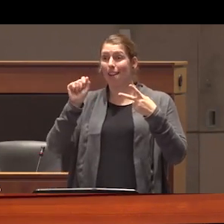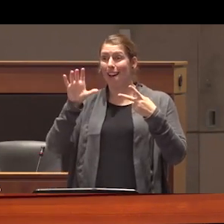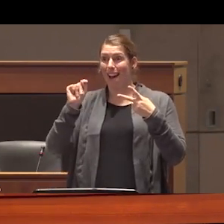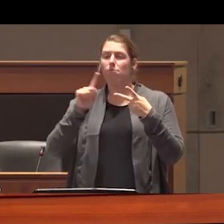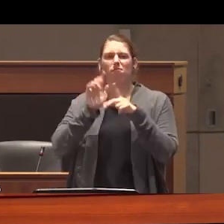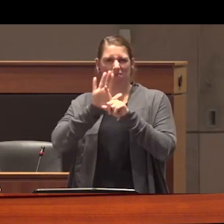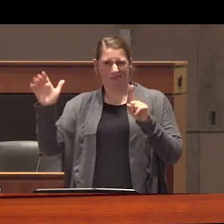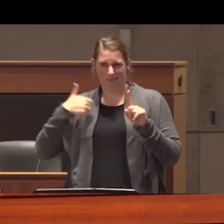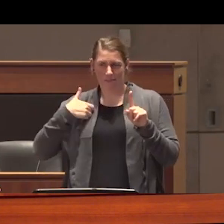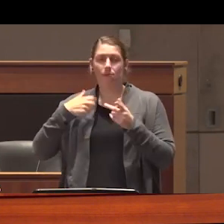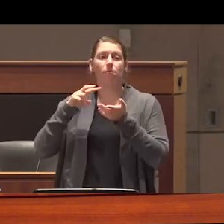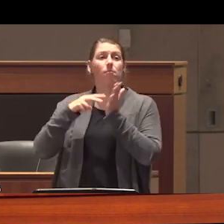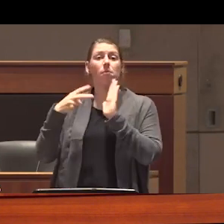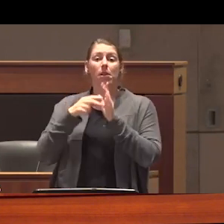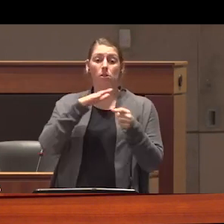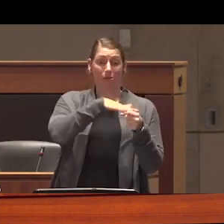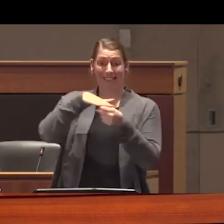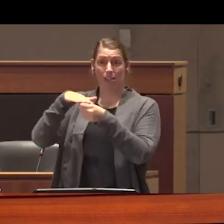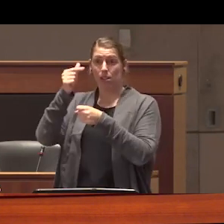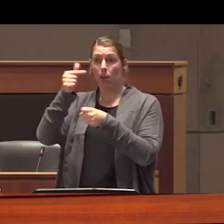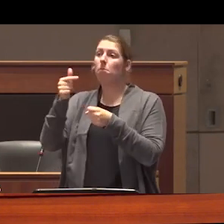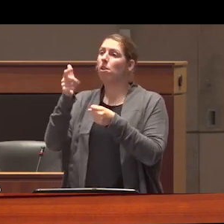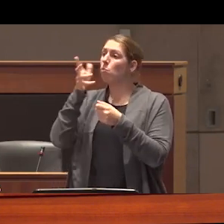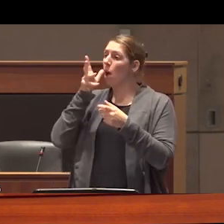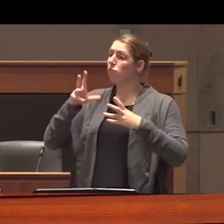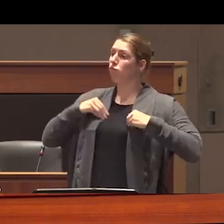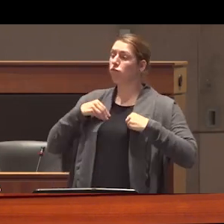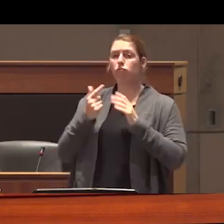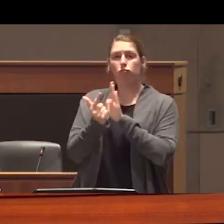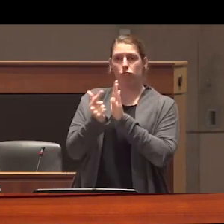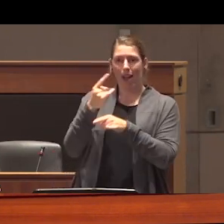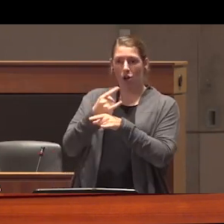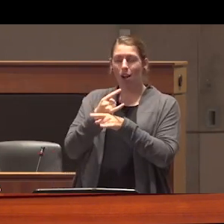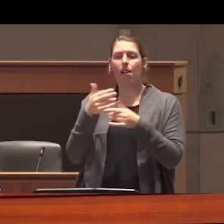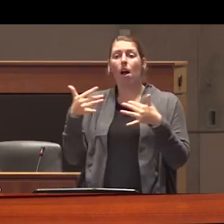that allowed Regional governments to opt into prohibition and right away it ran into trouble